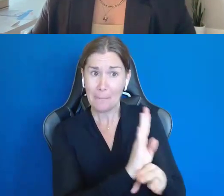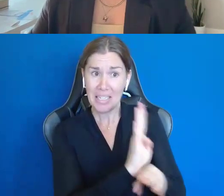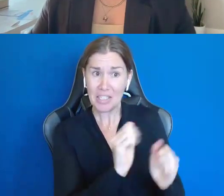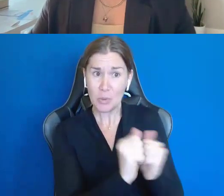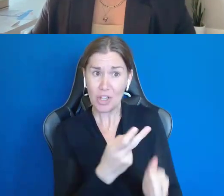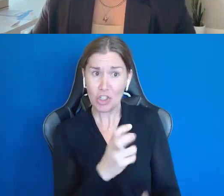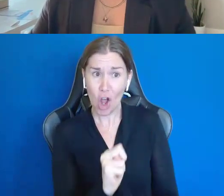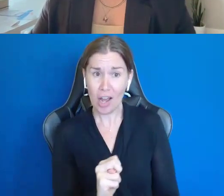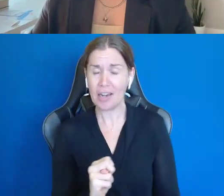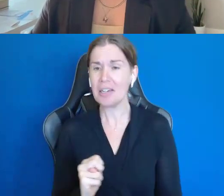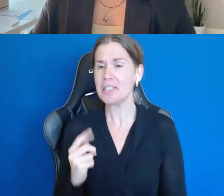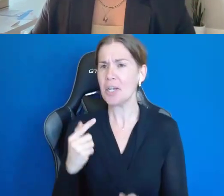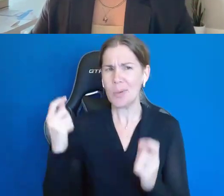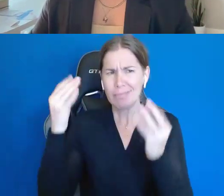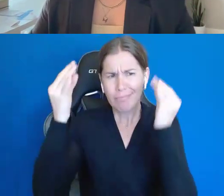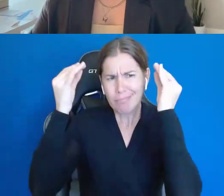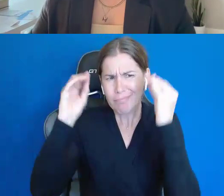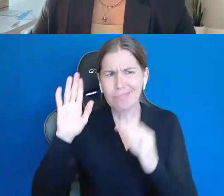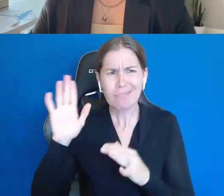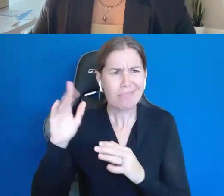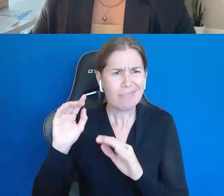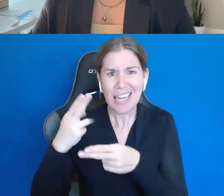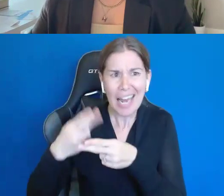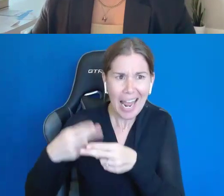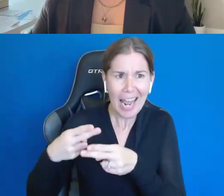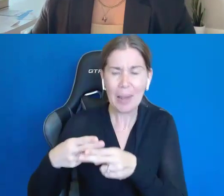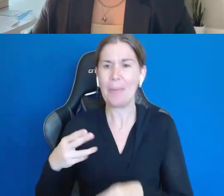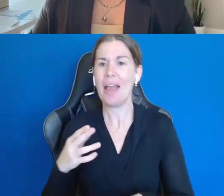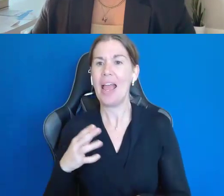And I was talking to one of his job coaches one day and she helped me kind of hash it out,